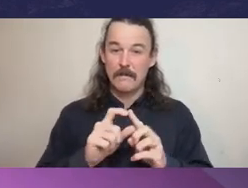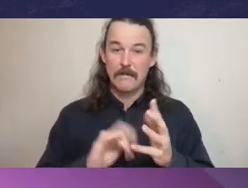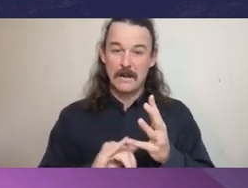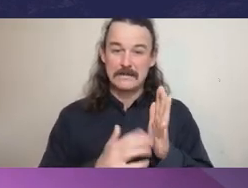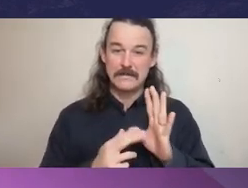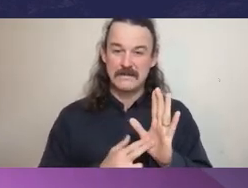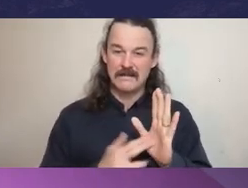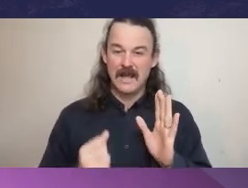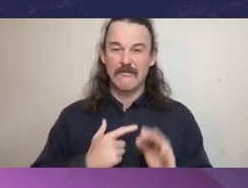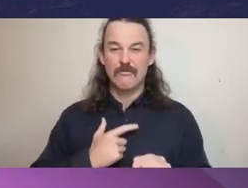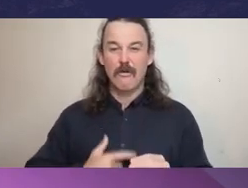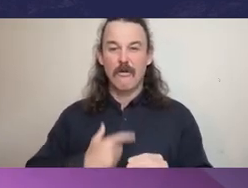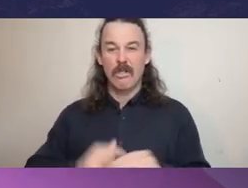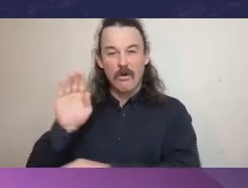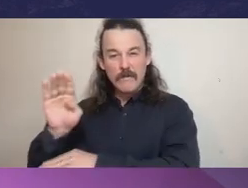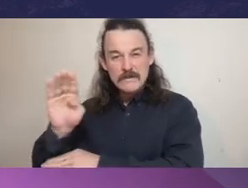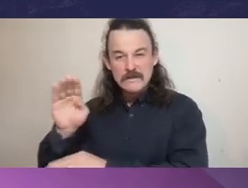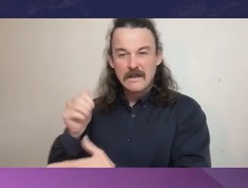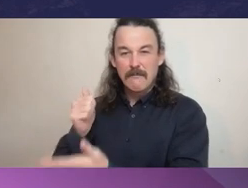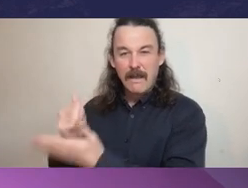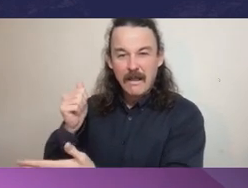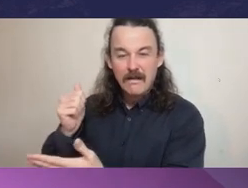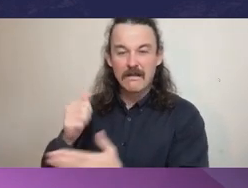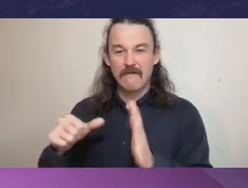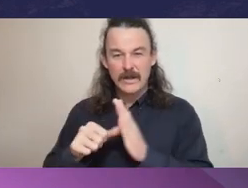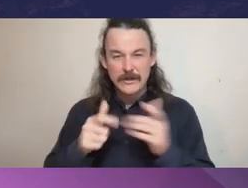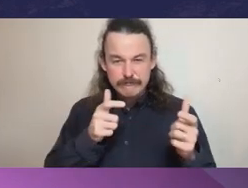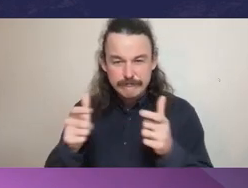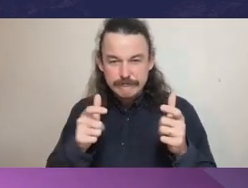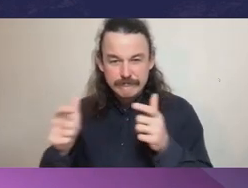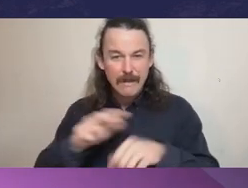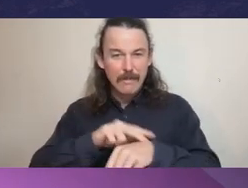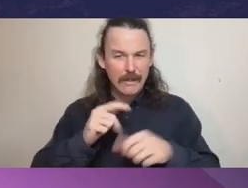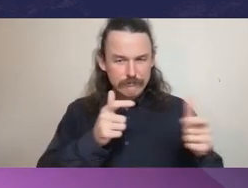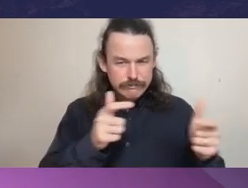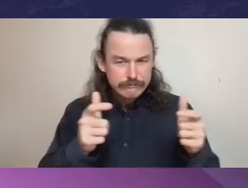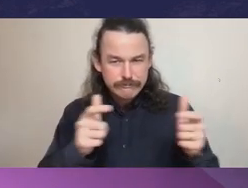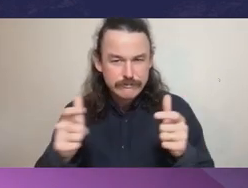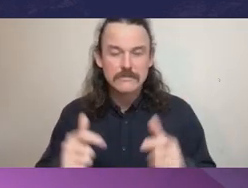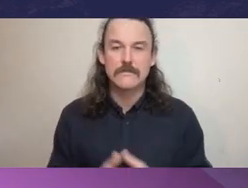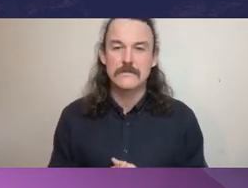financial regulation and police oversight. Most recently, the deputy chair of the Independent Police